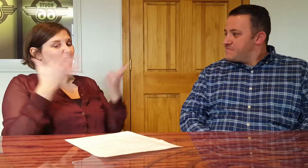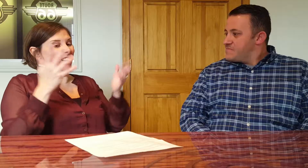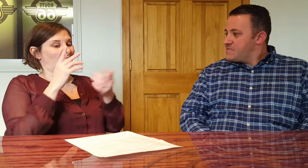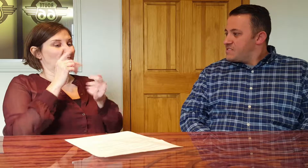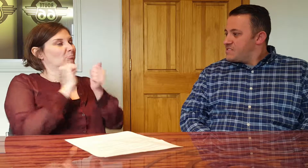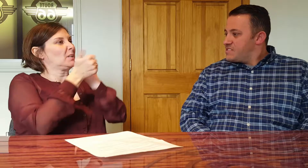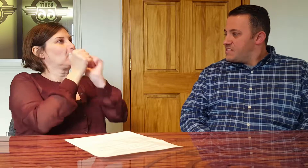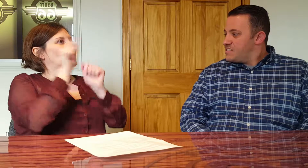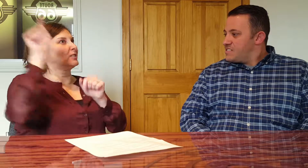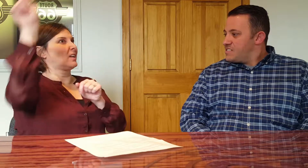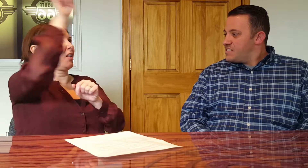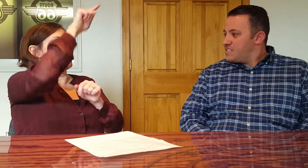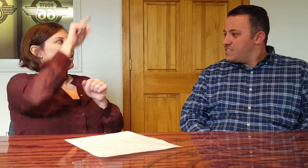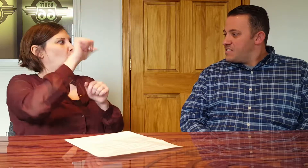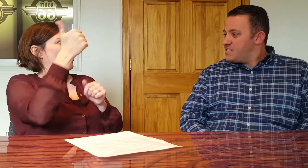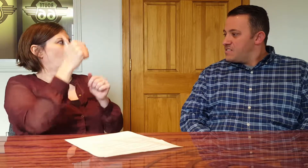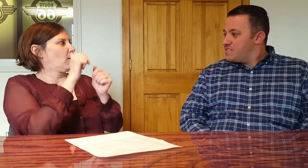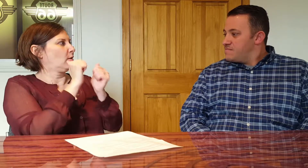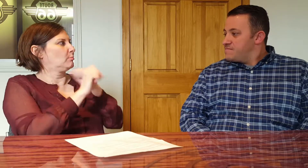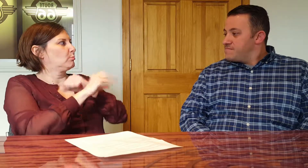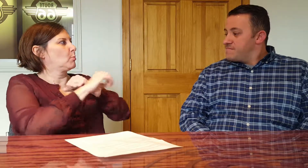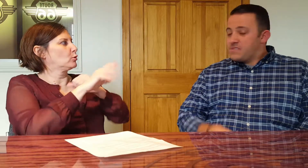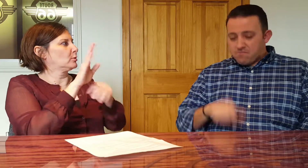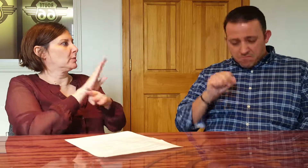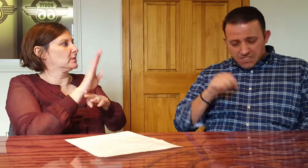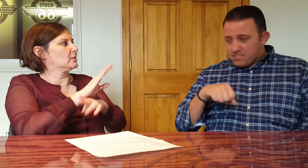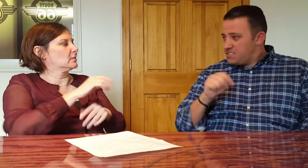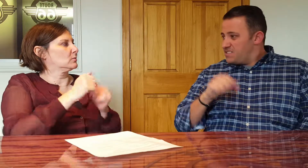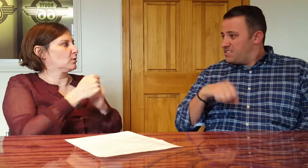Is there a lot of competition from other similar businesses?